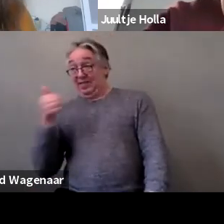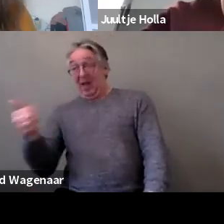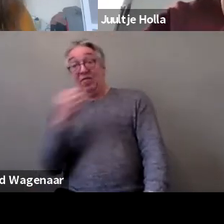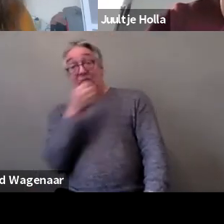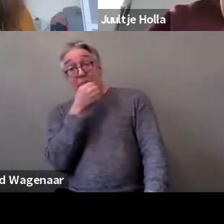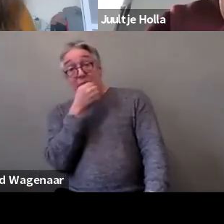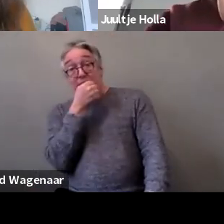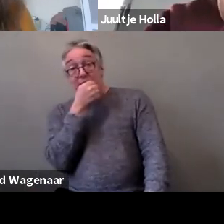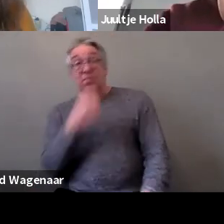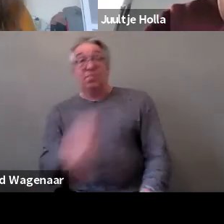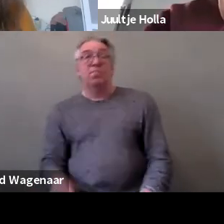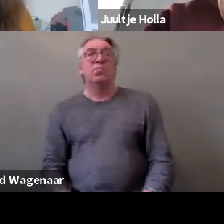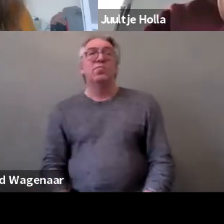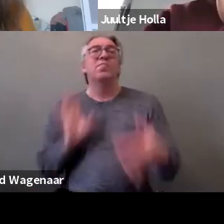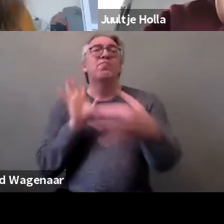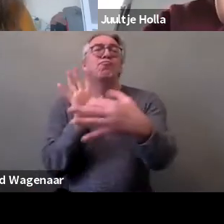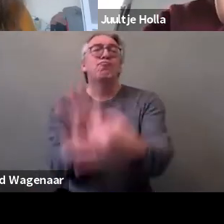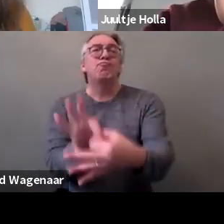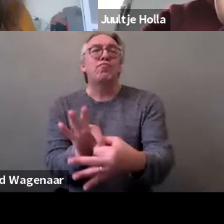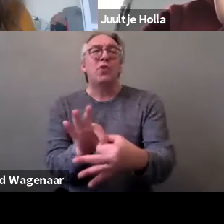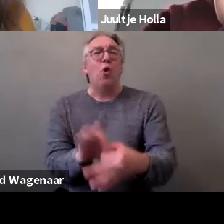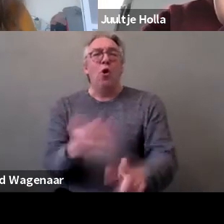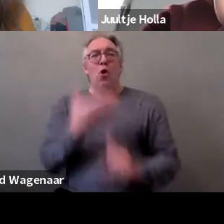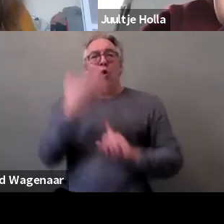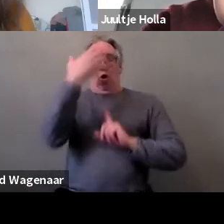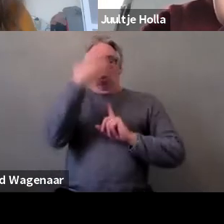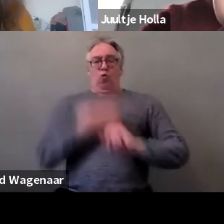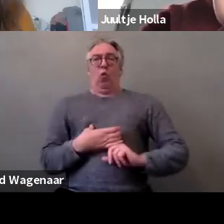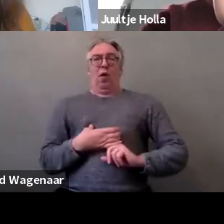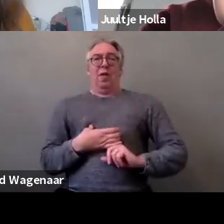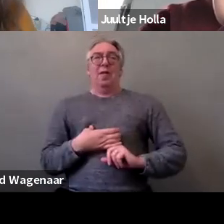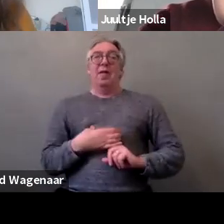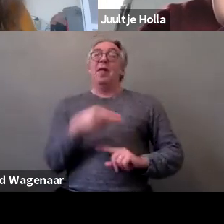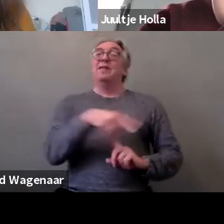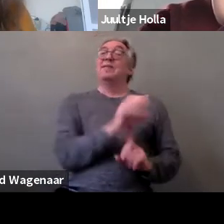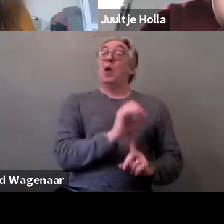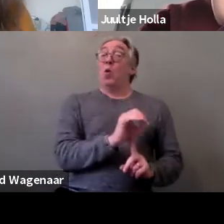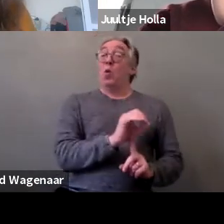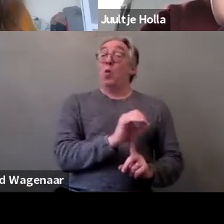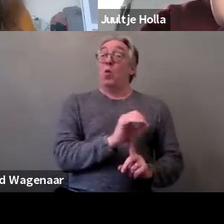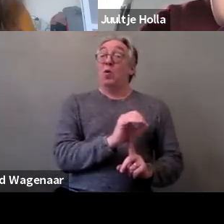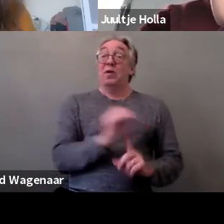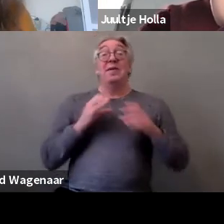that is more on the role of NGO and Civil Society, and Claire if you can reply to her question.